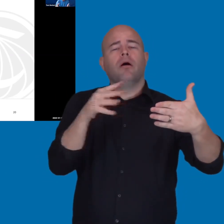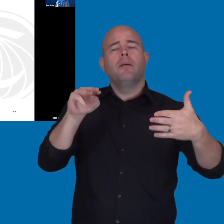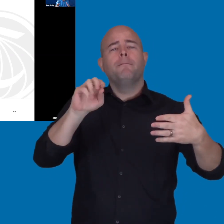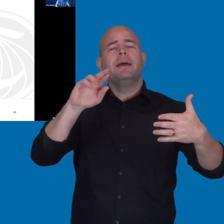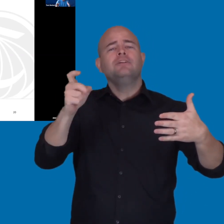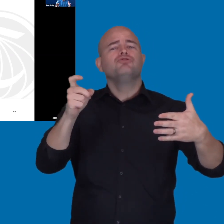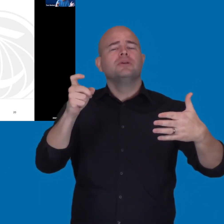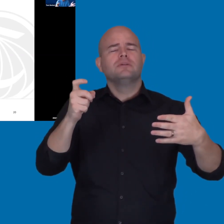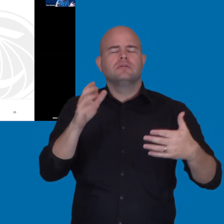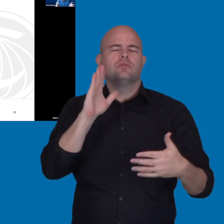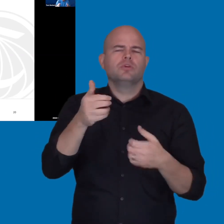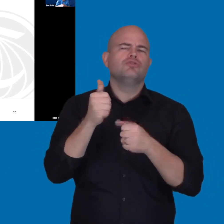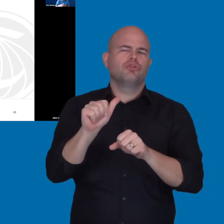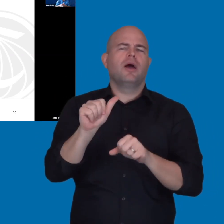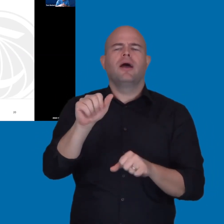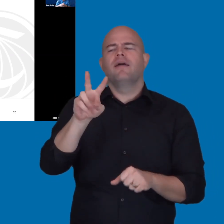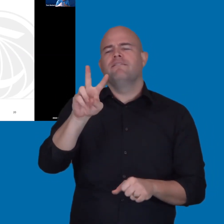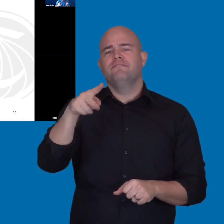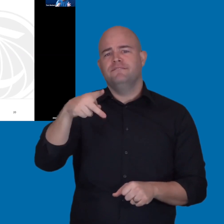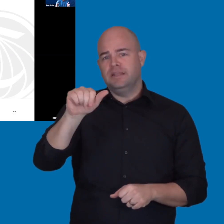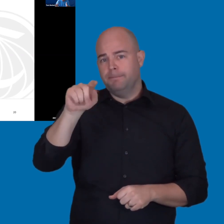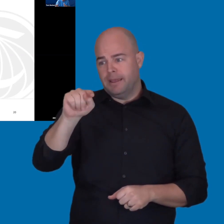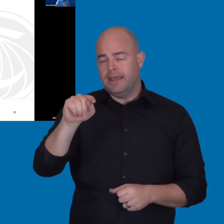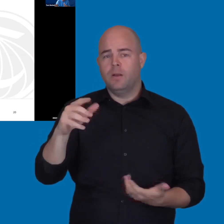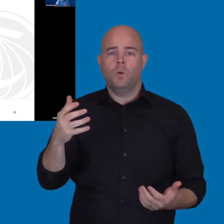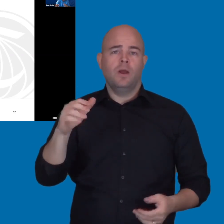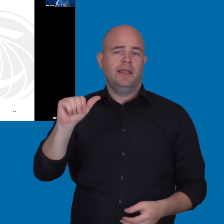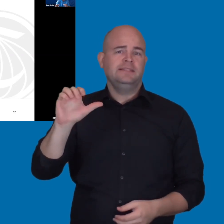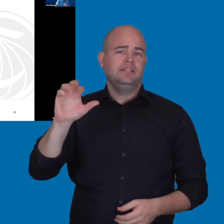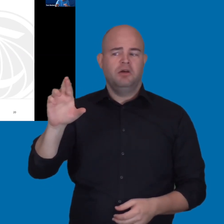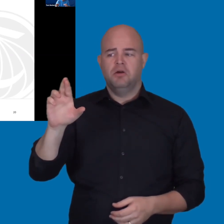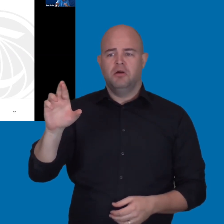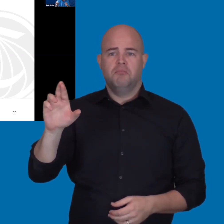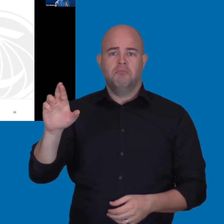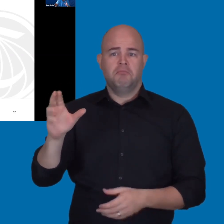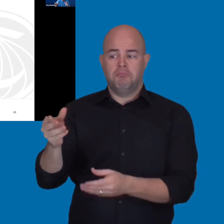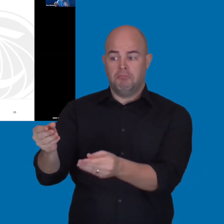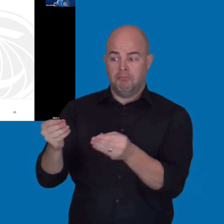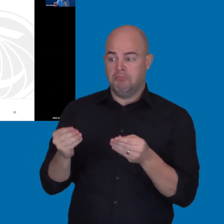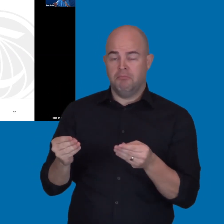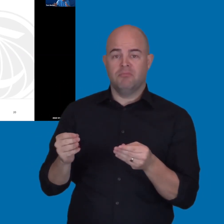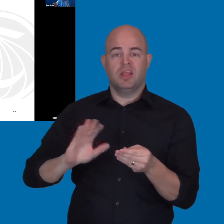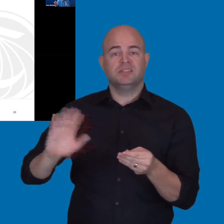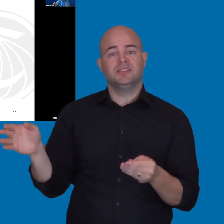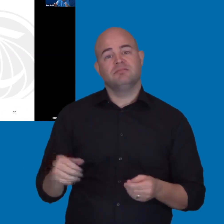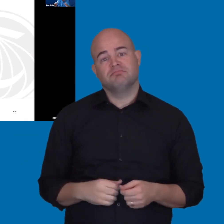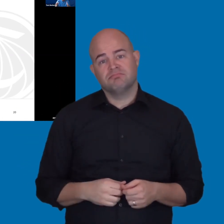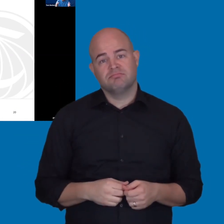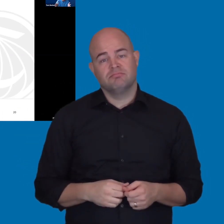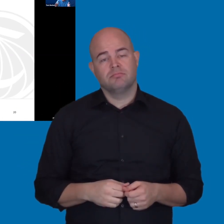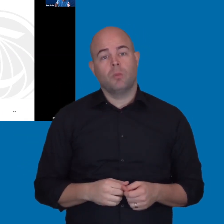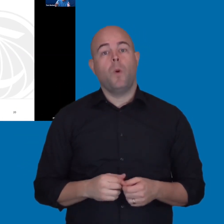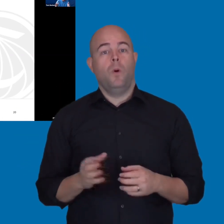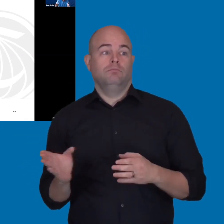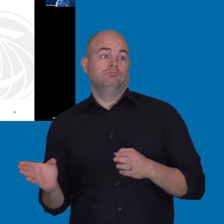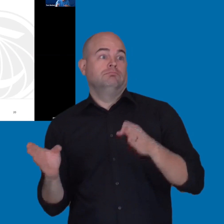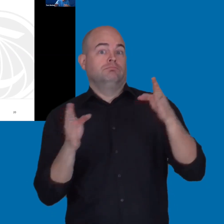to collect a VPAT or ACR. And that's the extent of it. And then if you looked at, say, the high impact example I gave